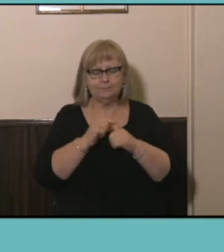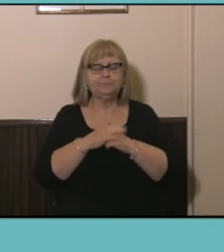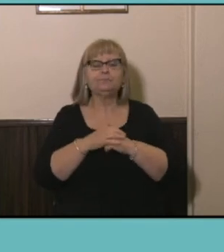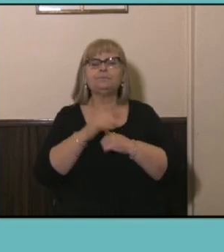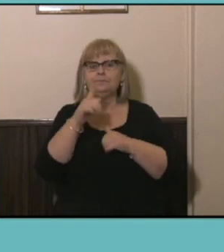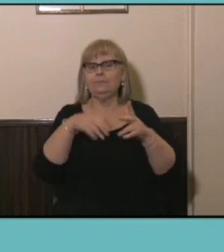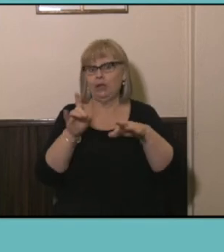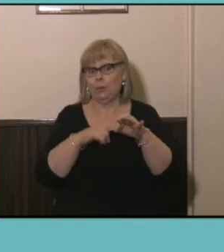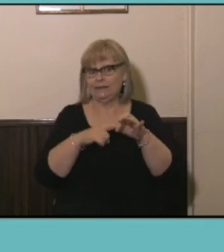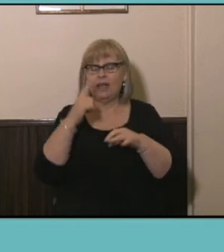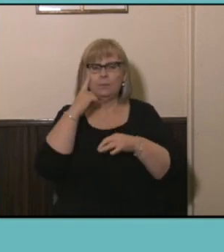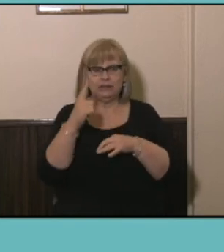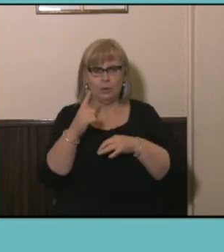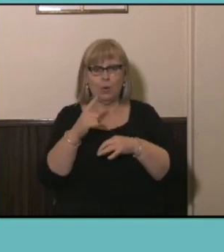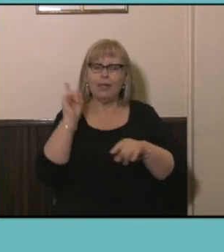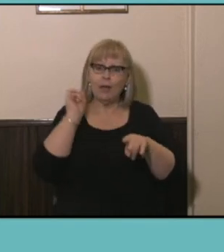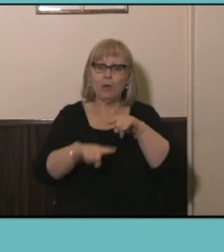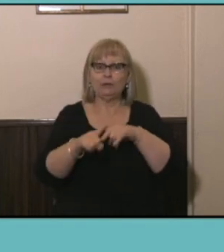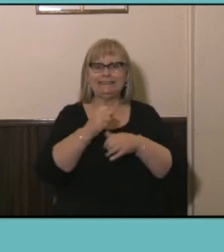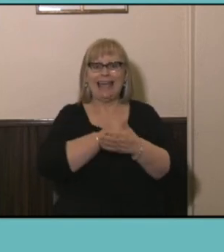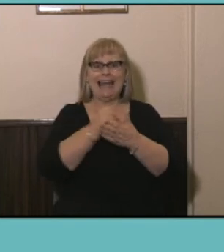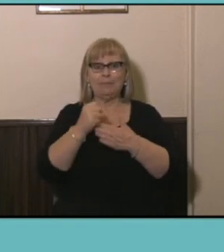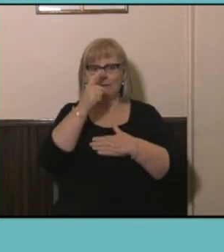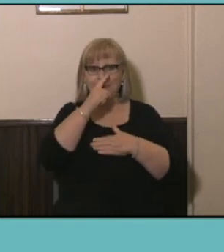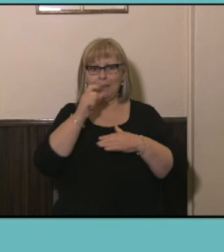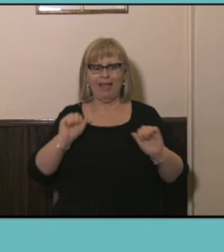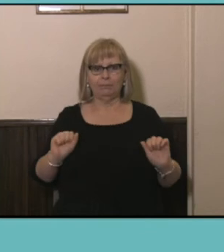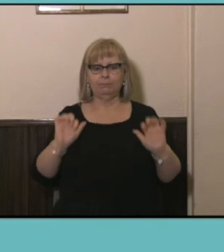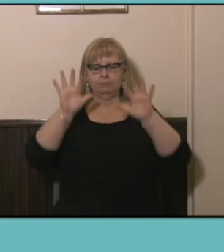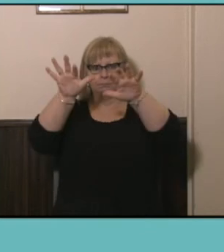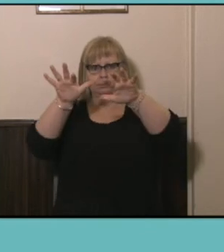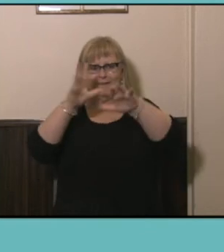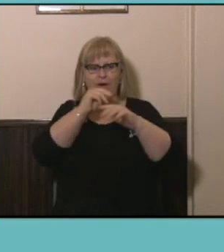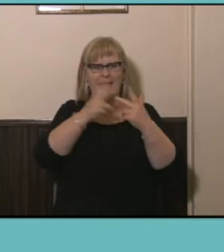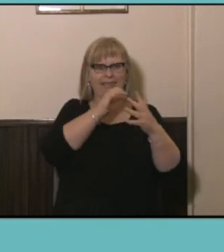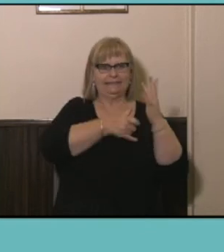we saw the highest number of interstate arrivals over the past five years with